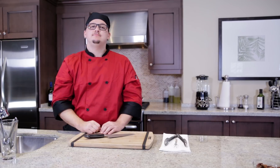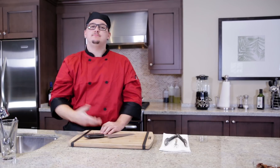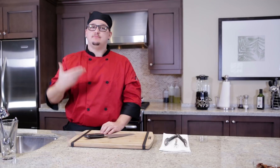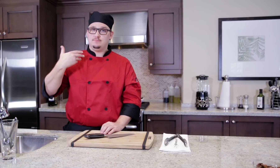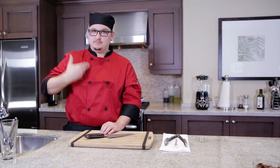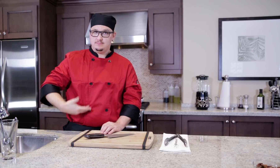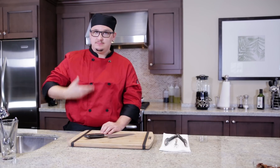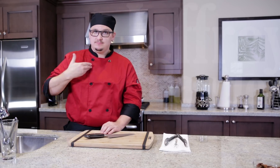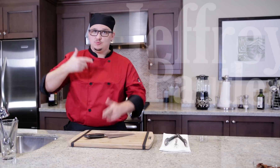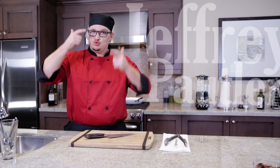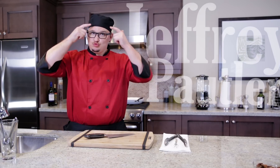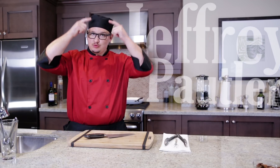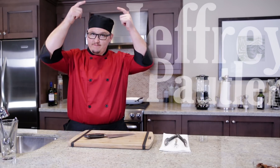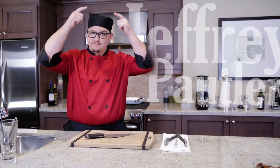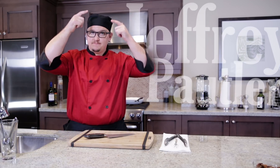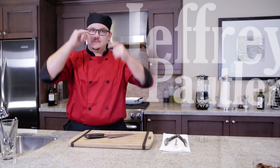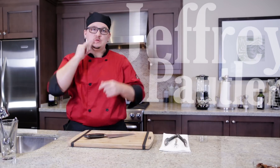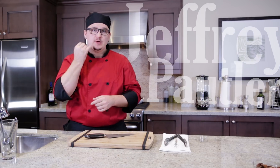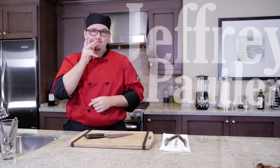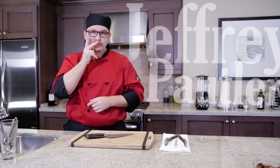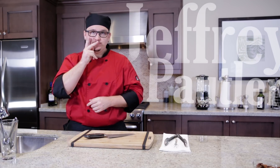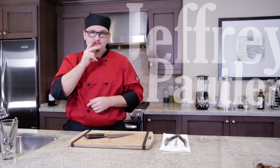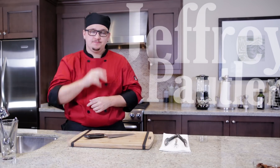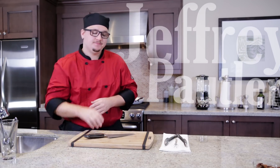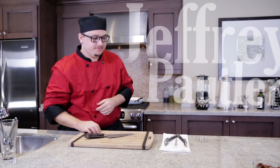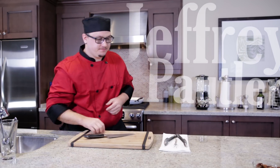I’m Chef Jeff Pautler.